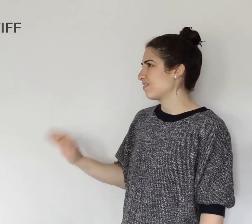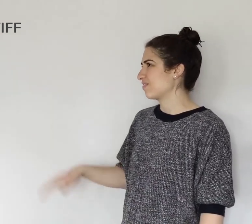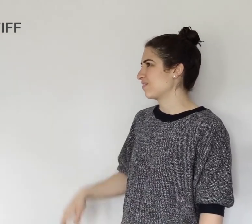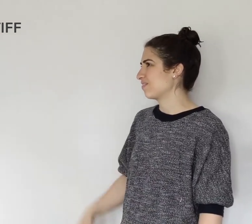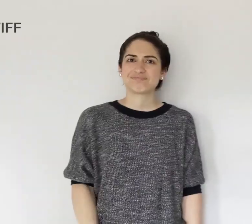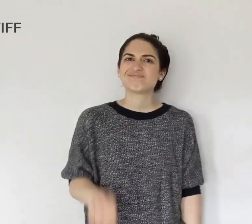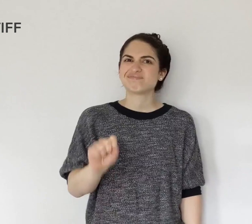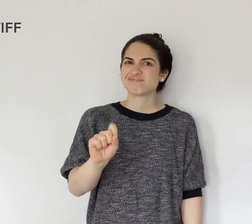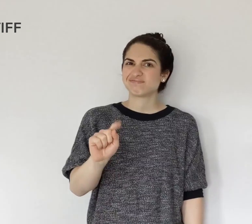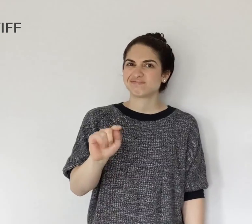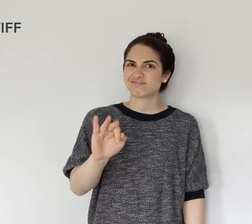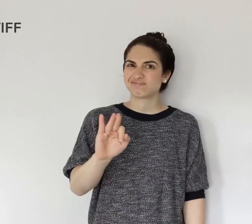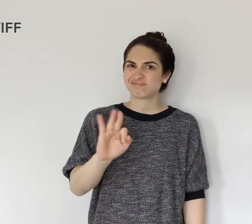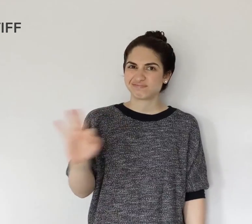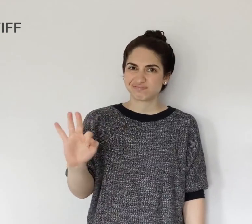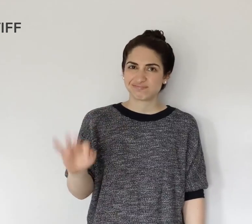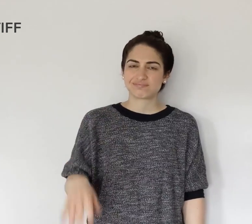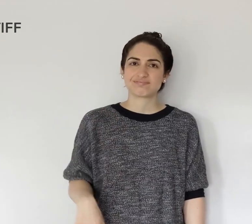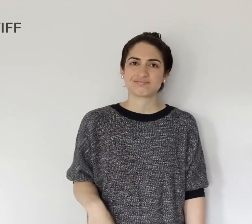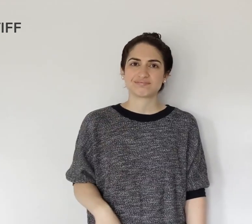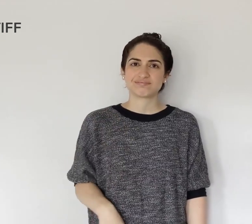STIFF